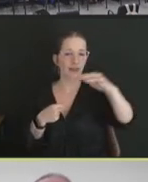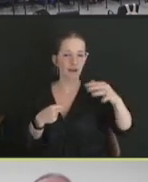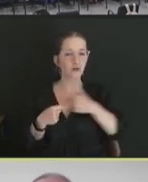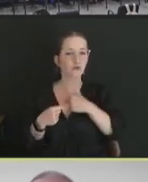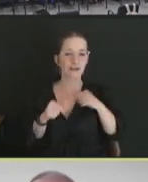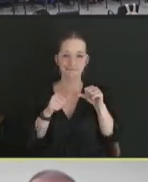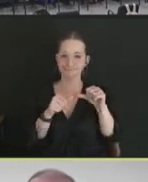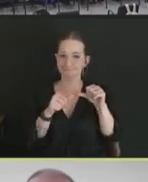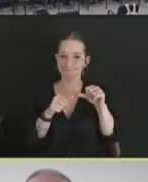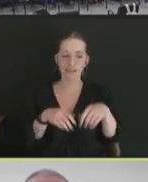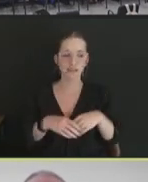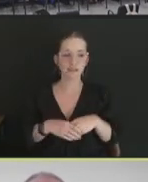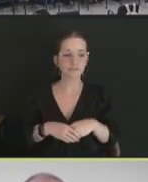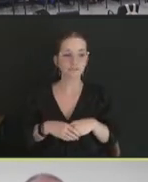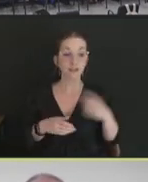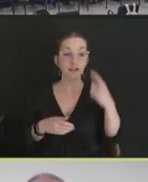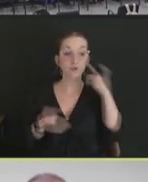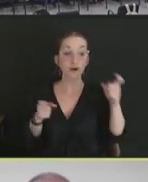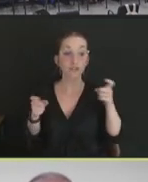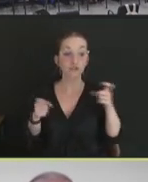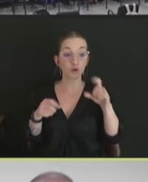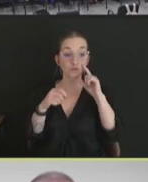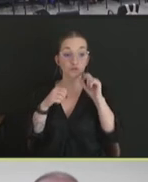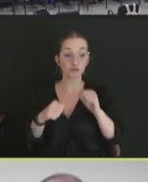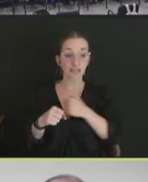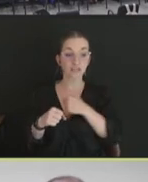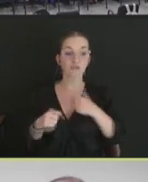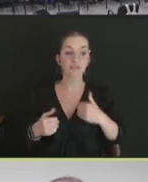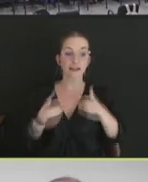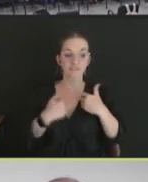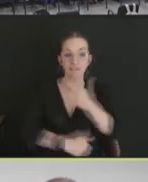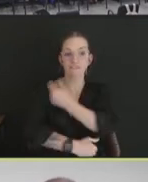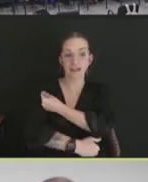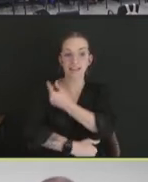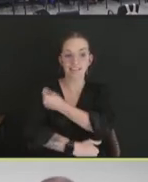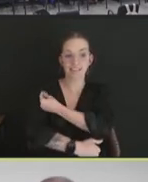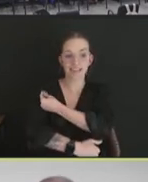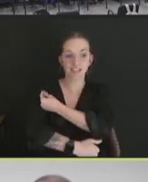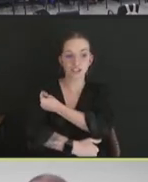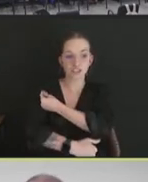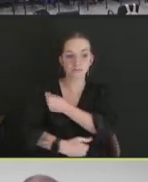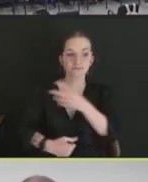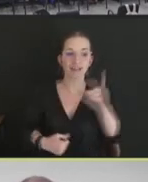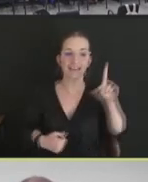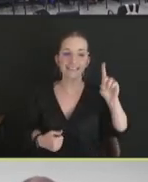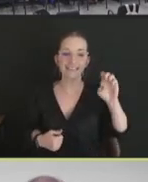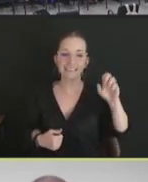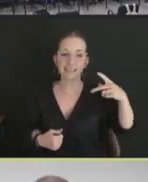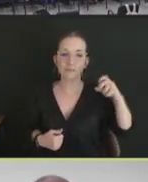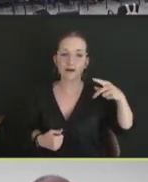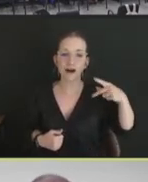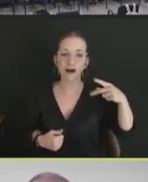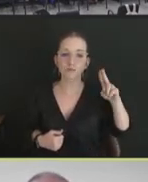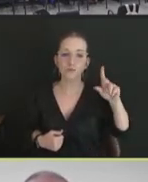For control strategies, we have vaccination and depopulation. So vaccination has been used outside